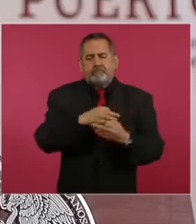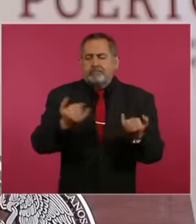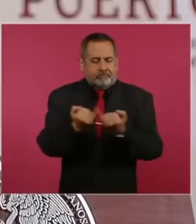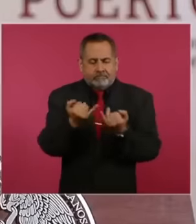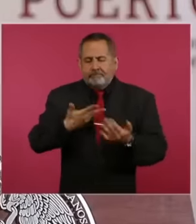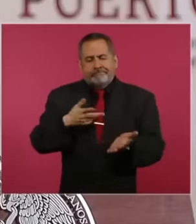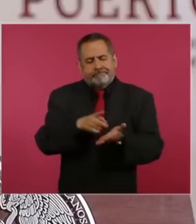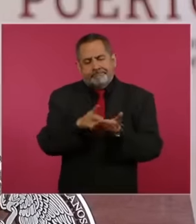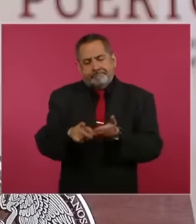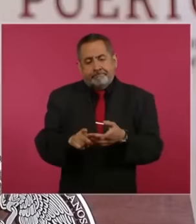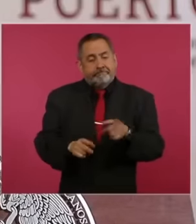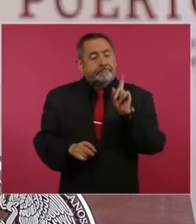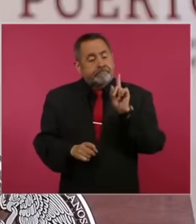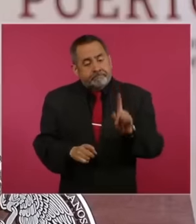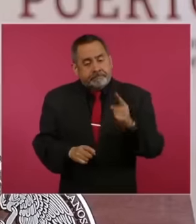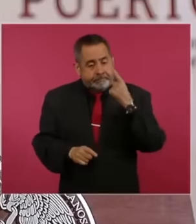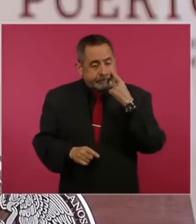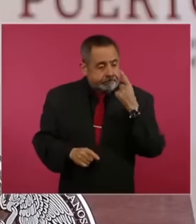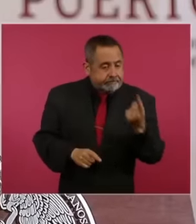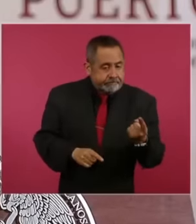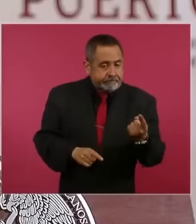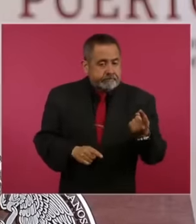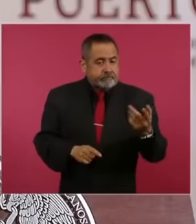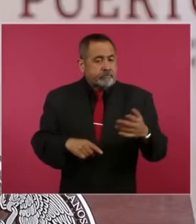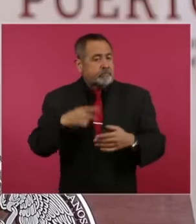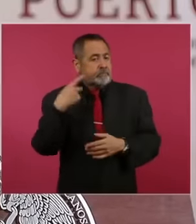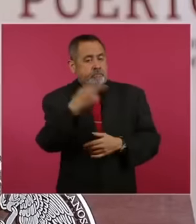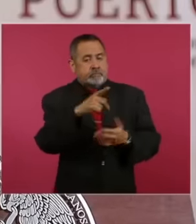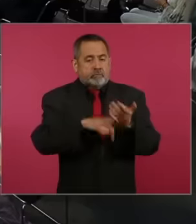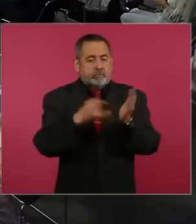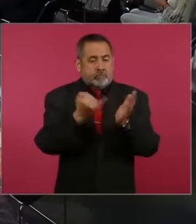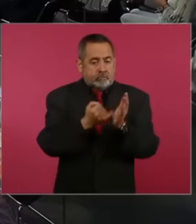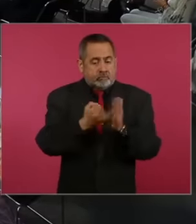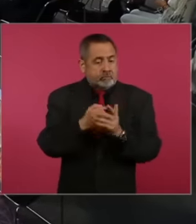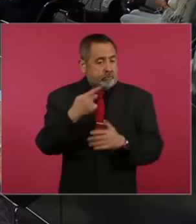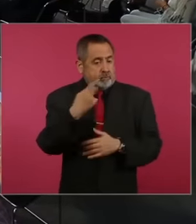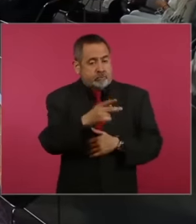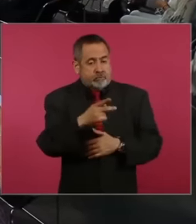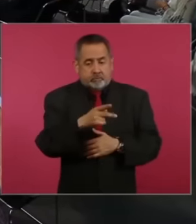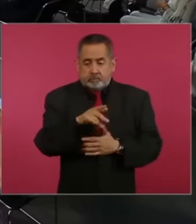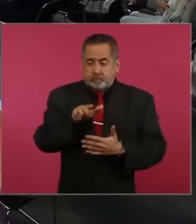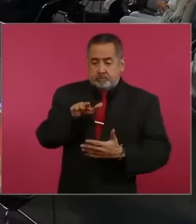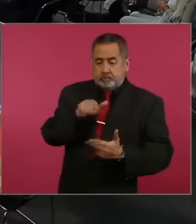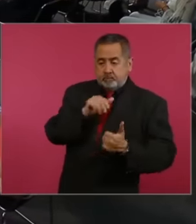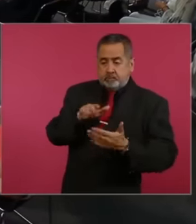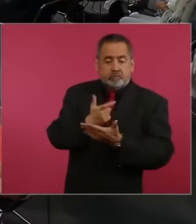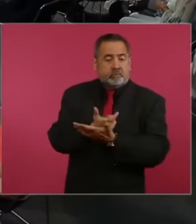as long as they are their own taxes, if they are taxes withheld from salaries and wages, then